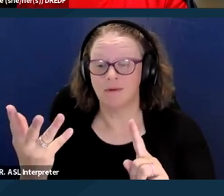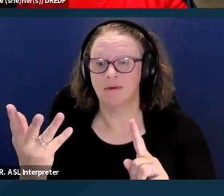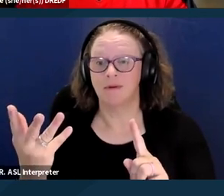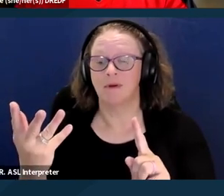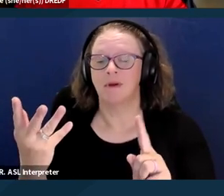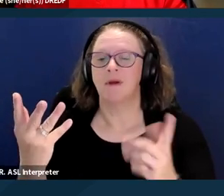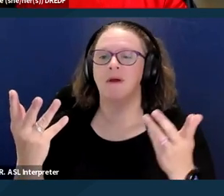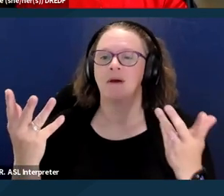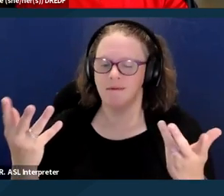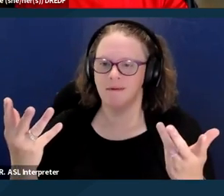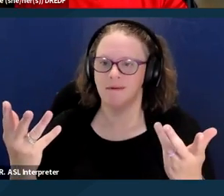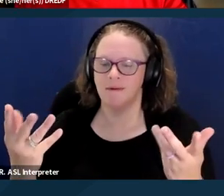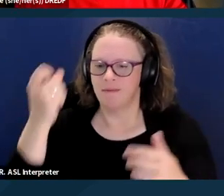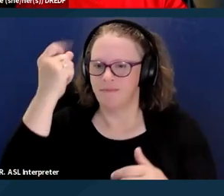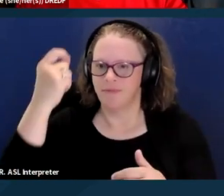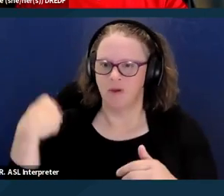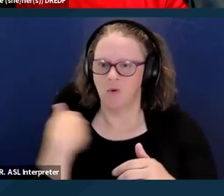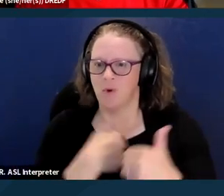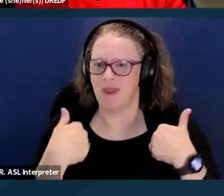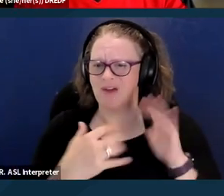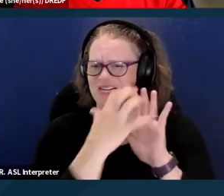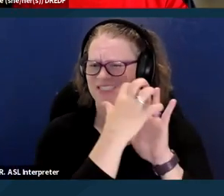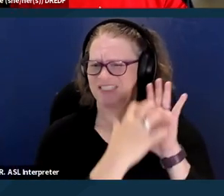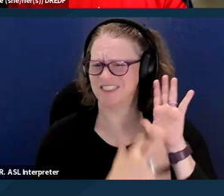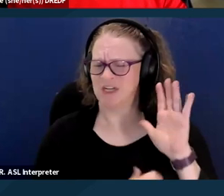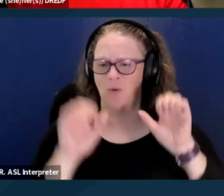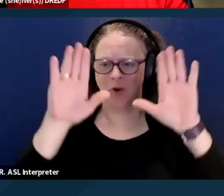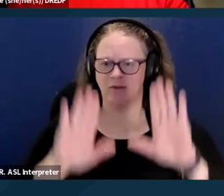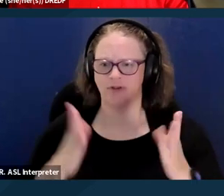while there is a large list of great services available